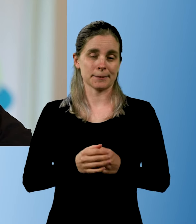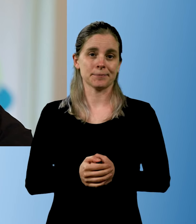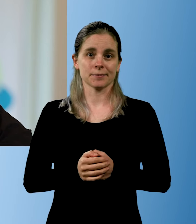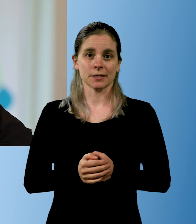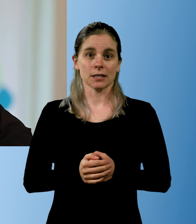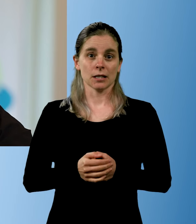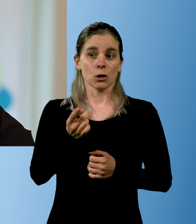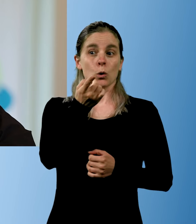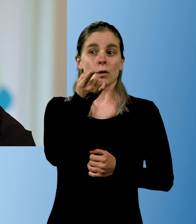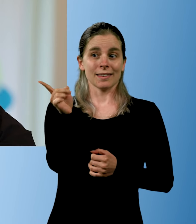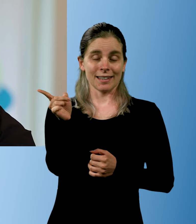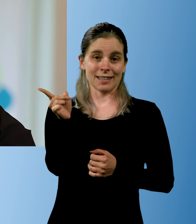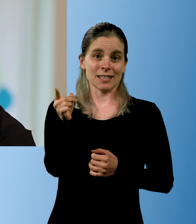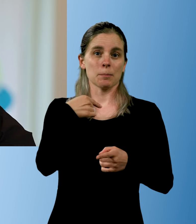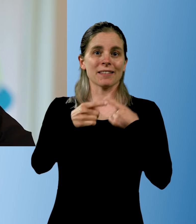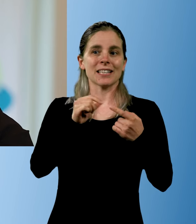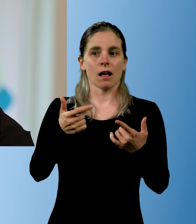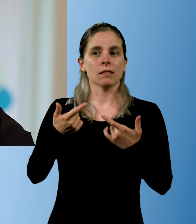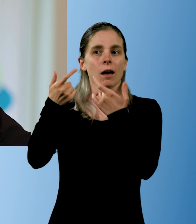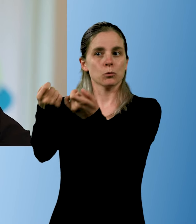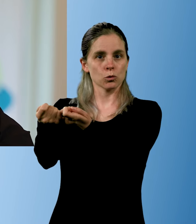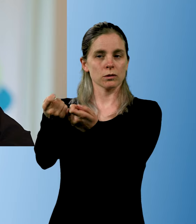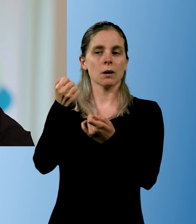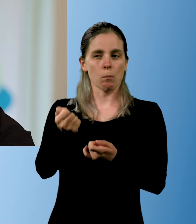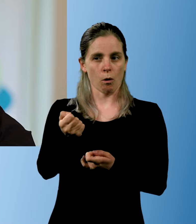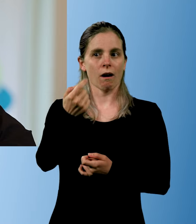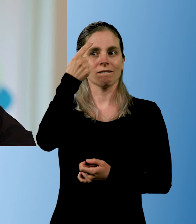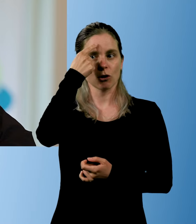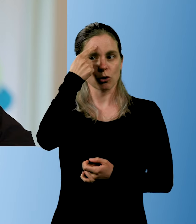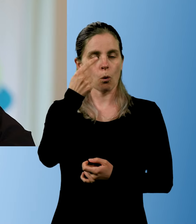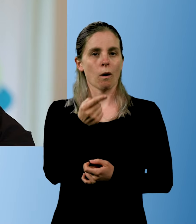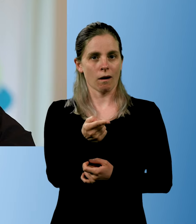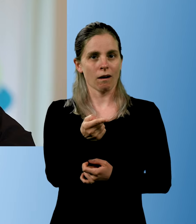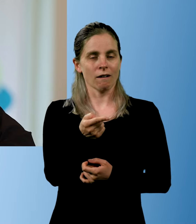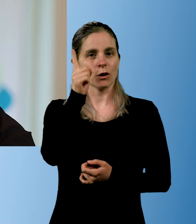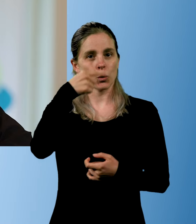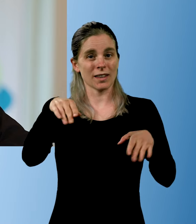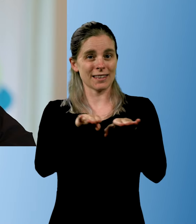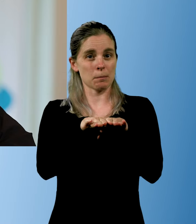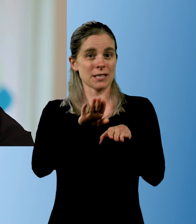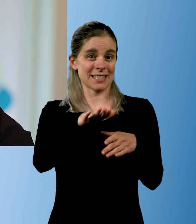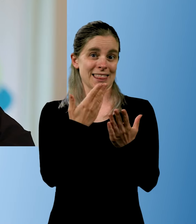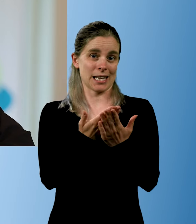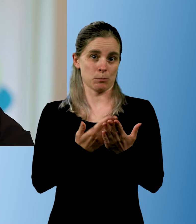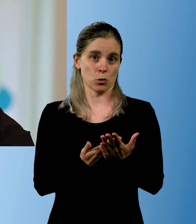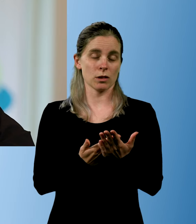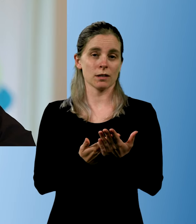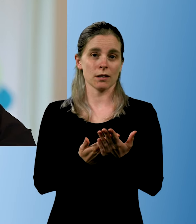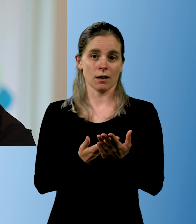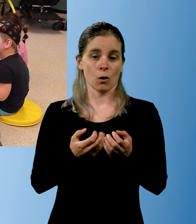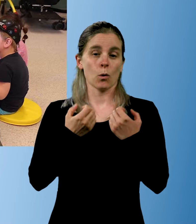His handlers have to understand him in order to adapt his education-